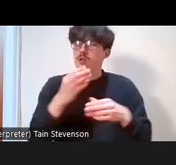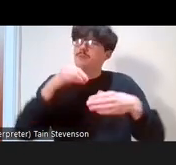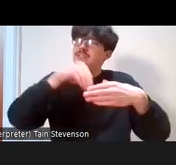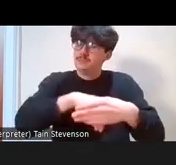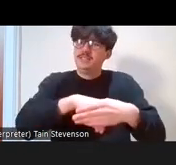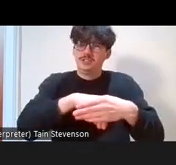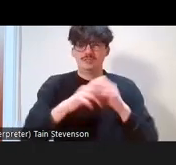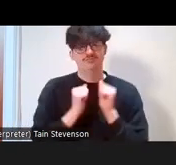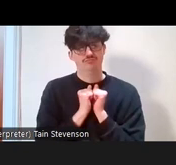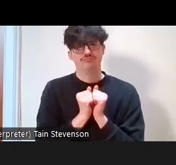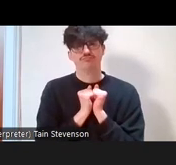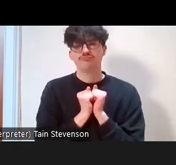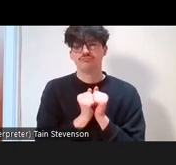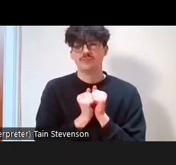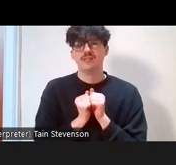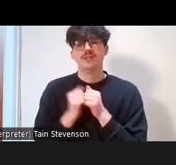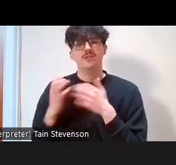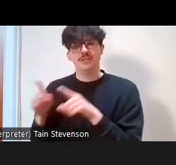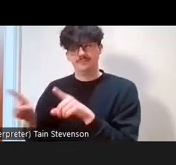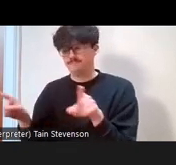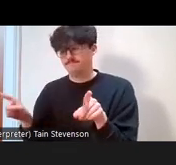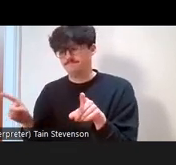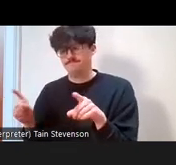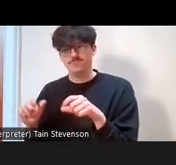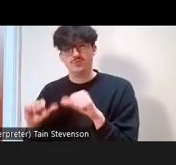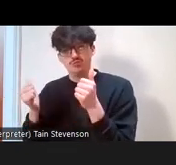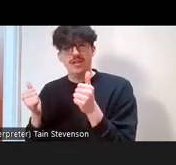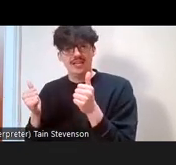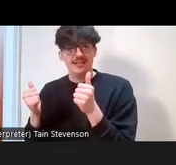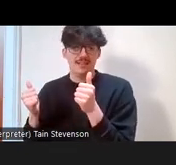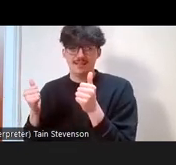It's really great to see you must have had some very useful and in-depth conversations